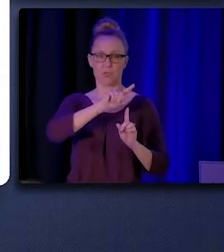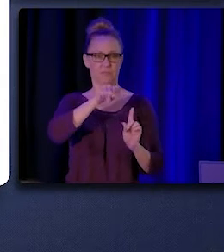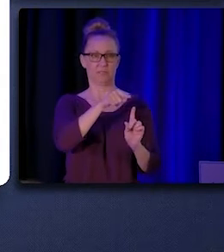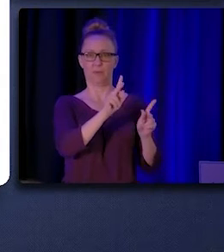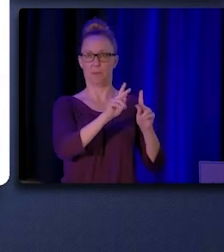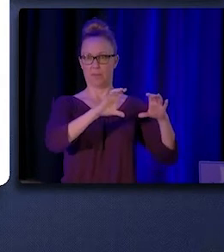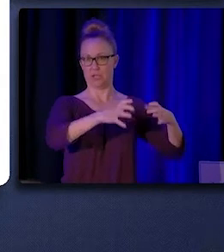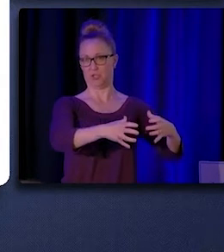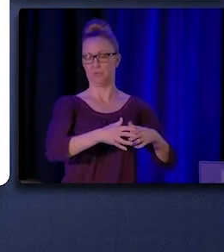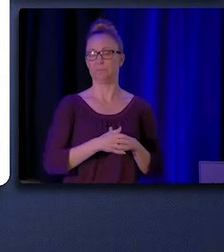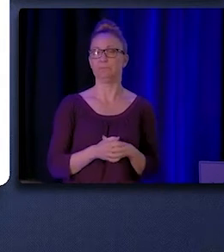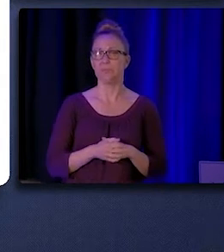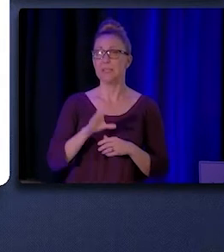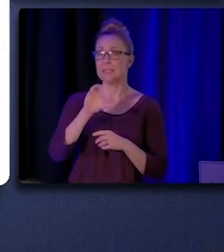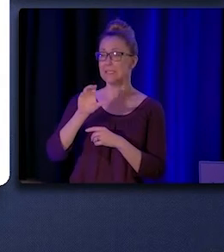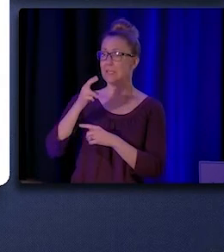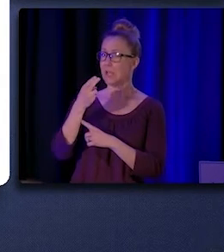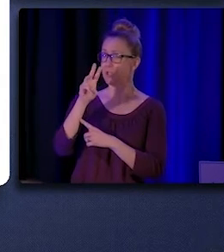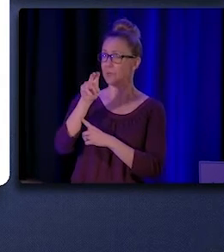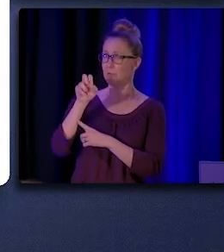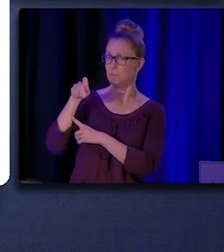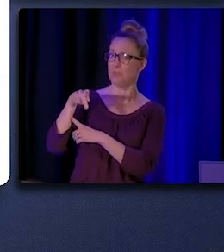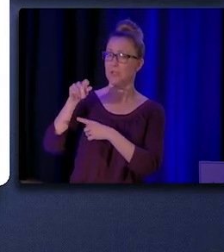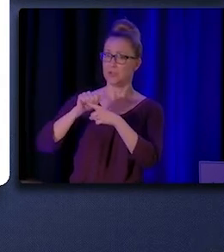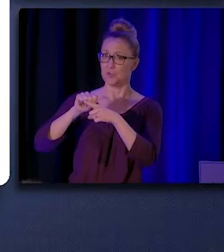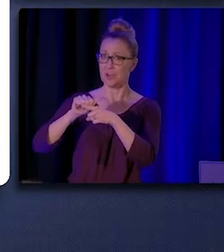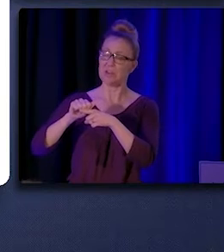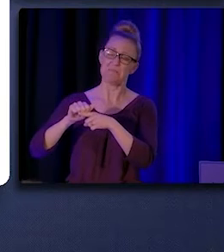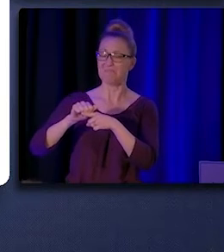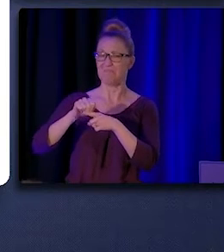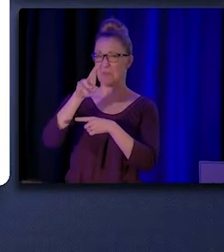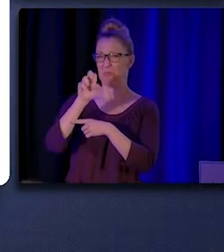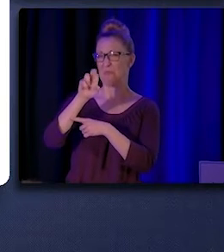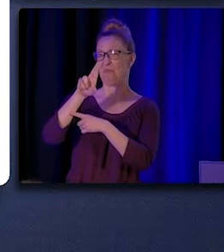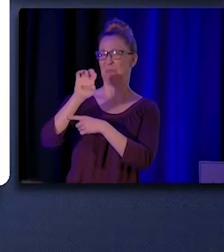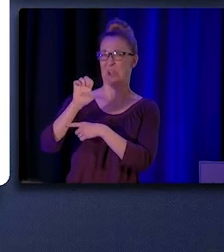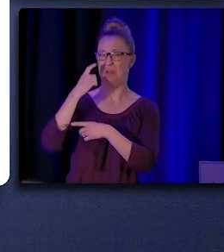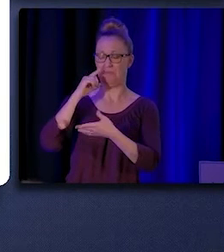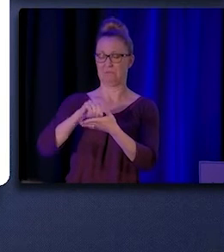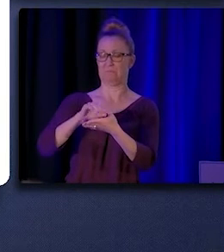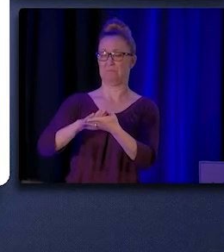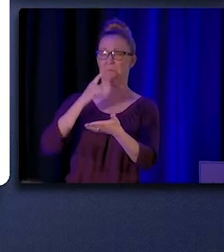Although having CHW/P training was rarely listed as a hiring requirement among healthcare employers,